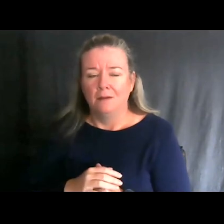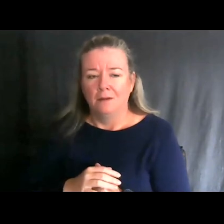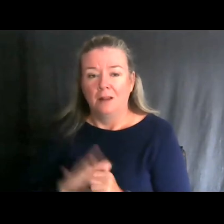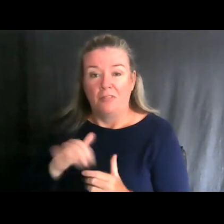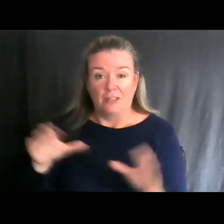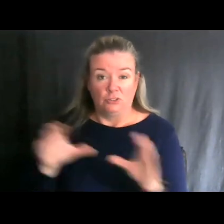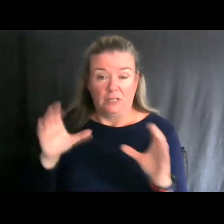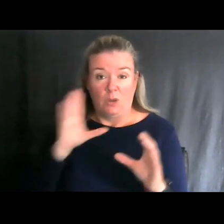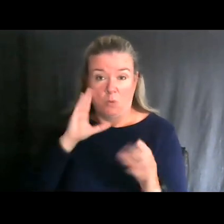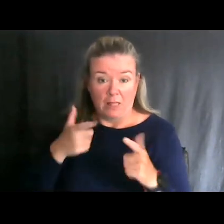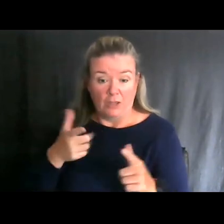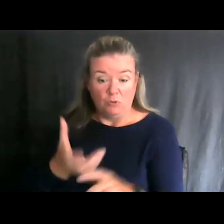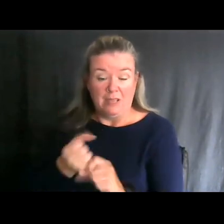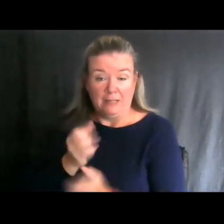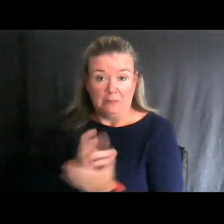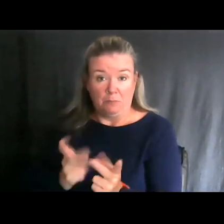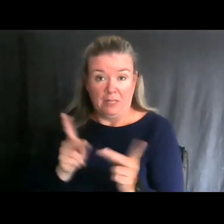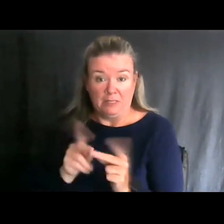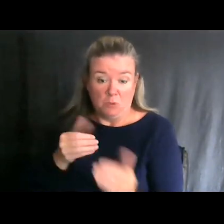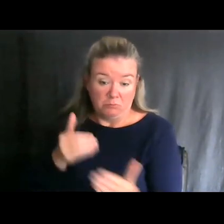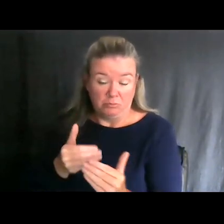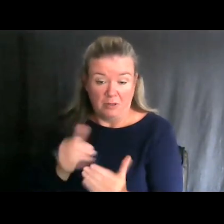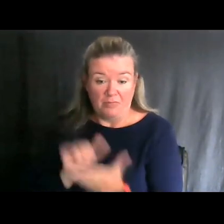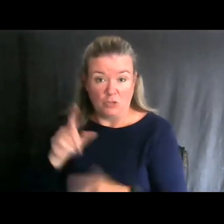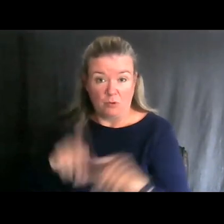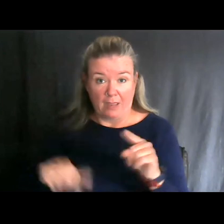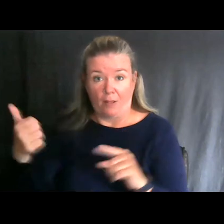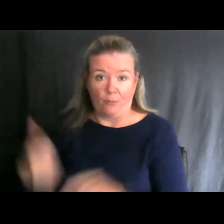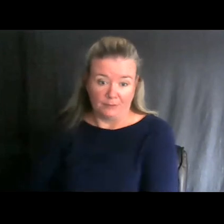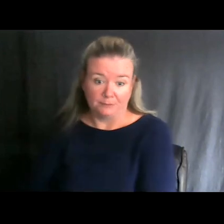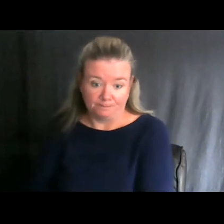will allow you to get into some places that you might not be able to otherwise.